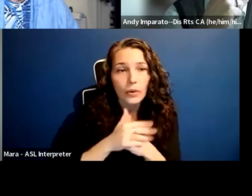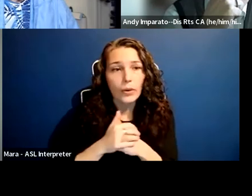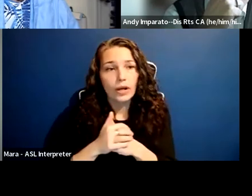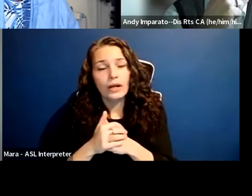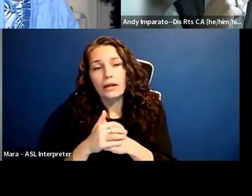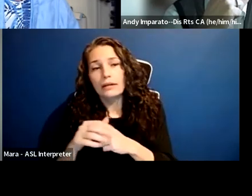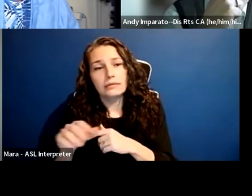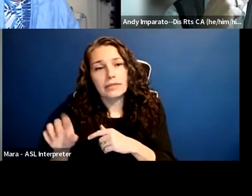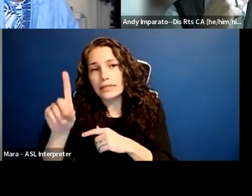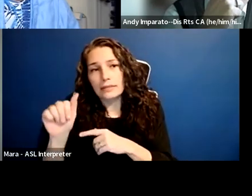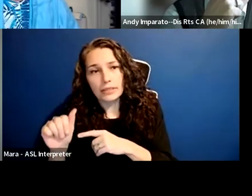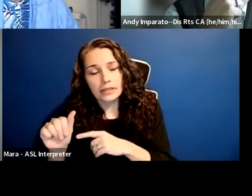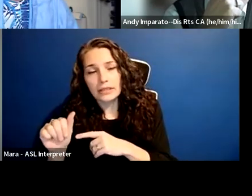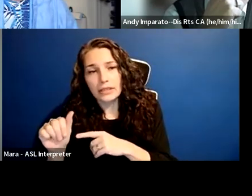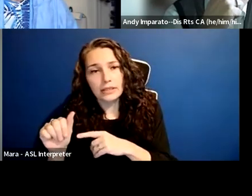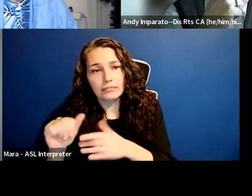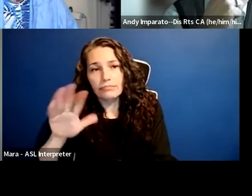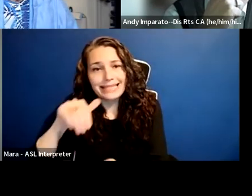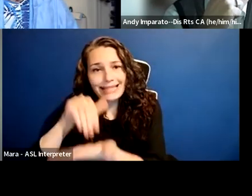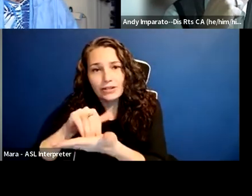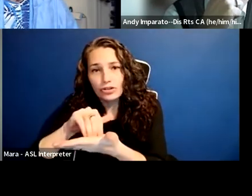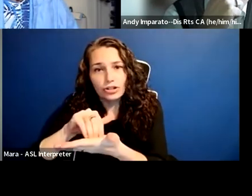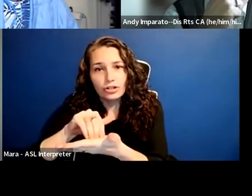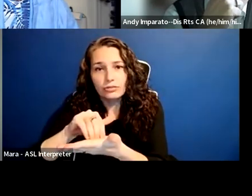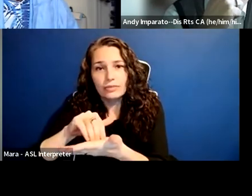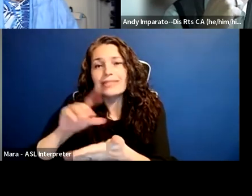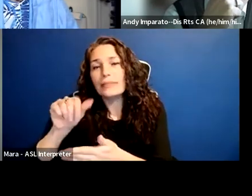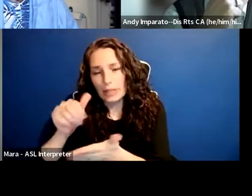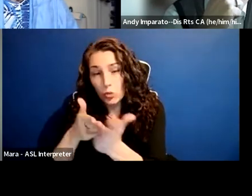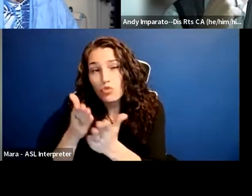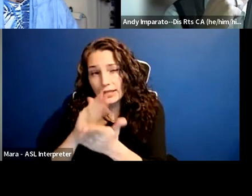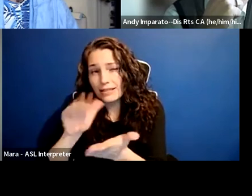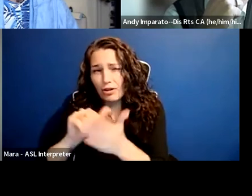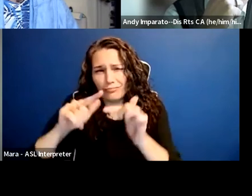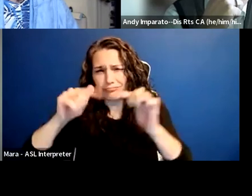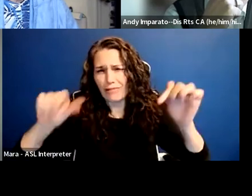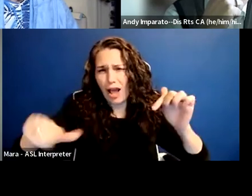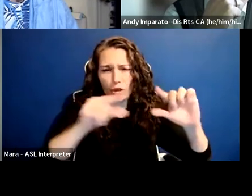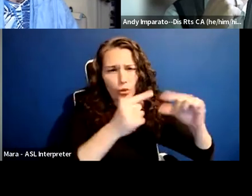where I think tangibly, some of the outcomes that we can see most recently